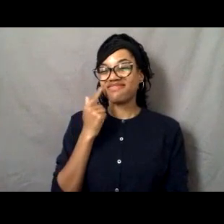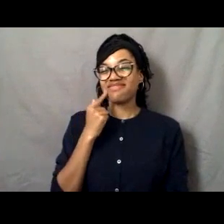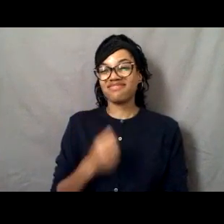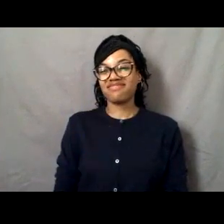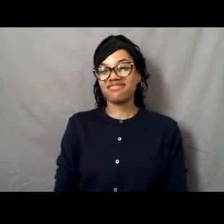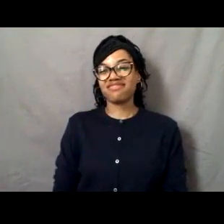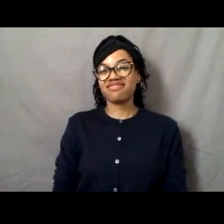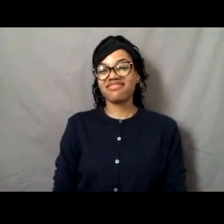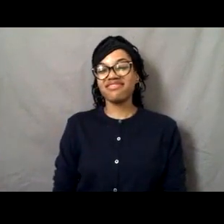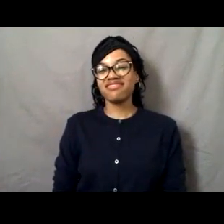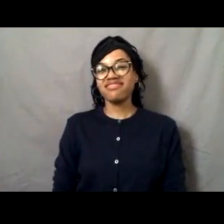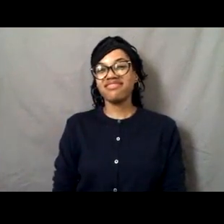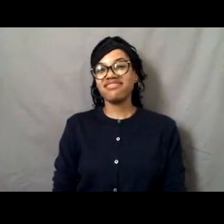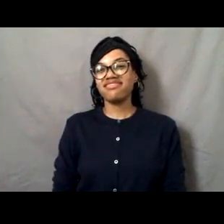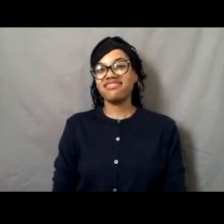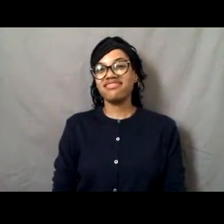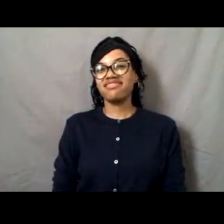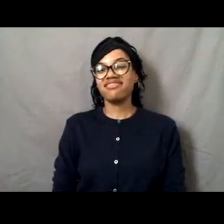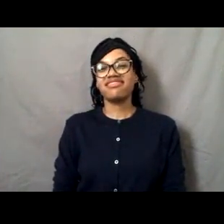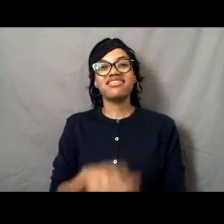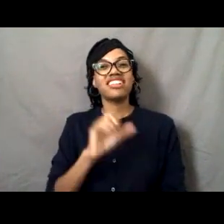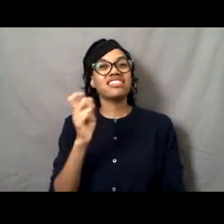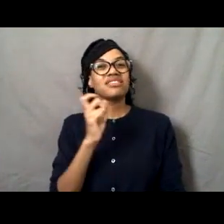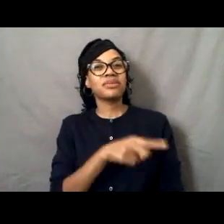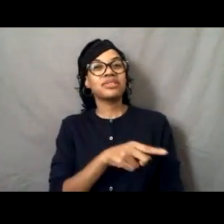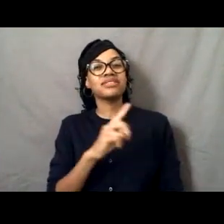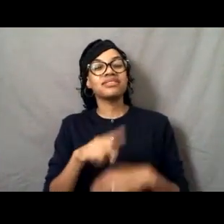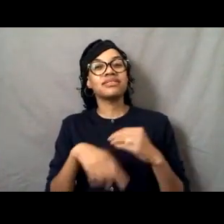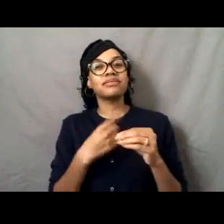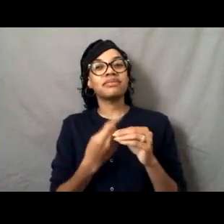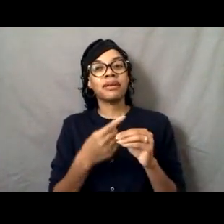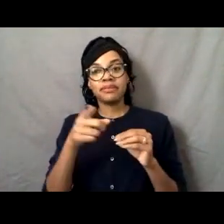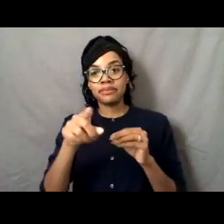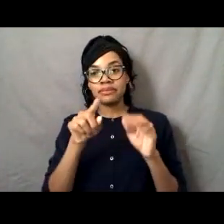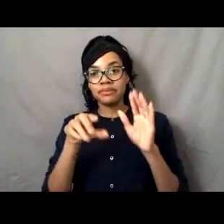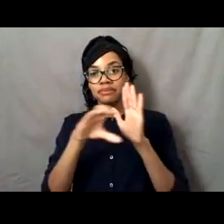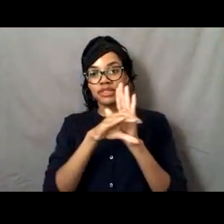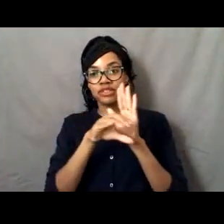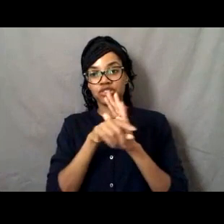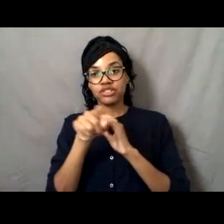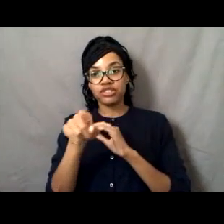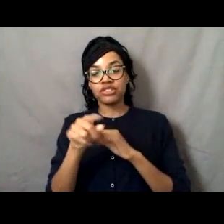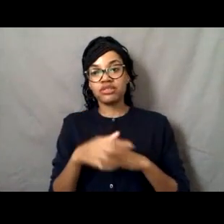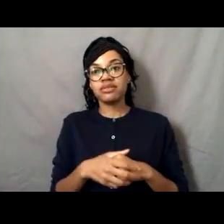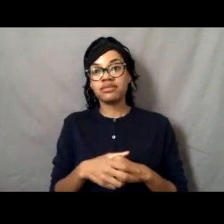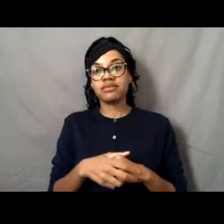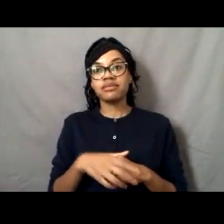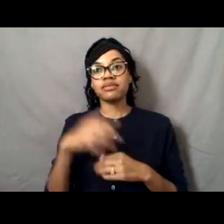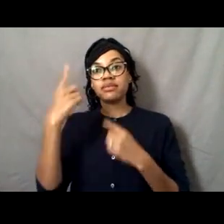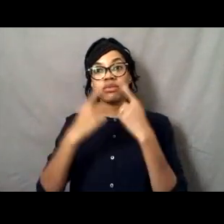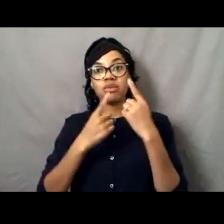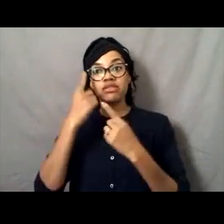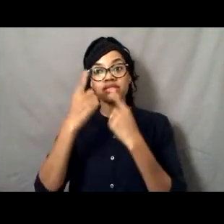So there is also a question about the picture that you have here. And there were wondering, Theodore was wondering